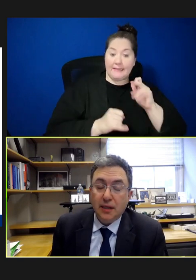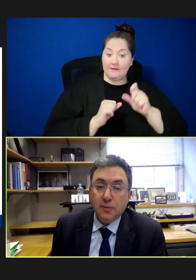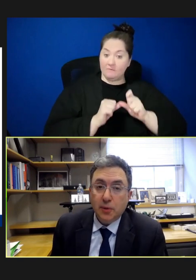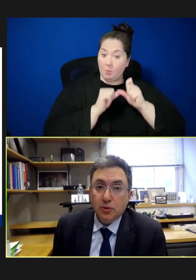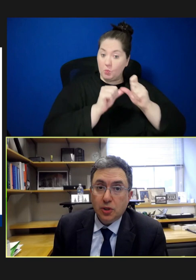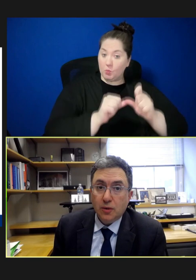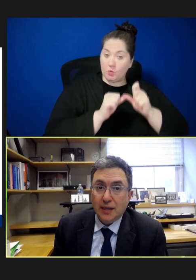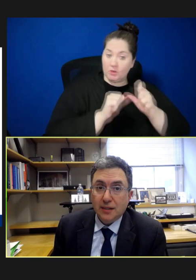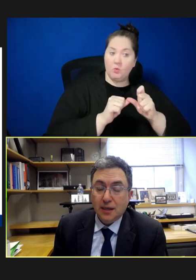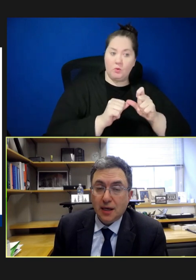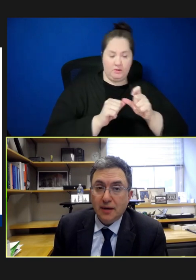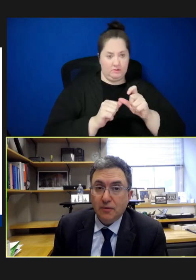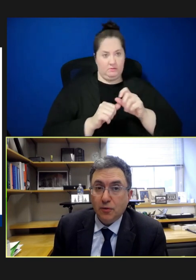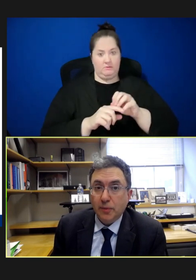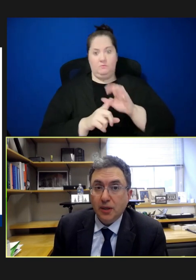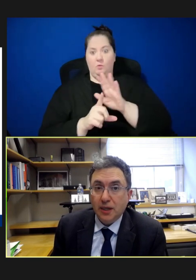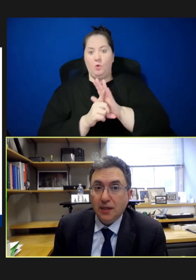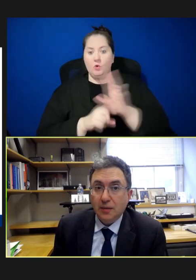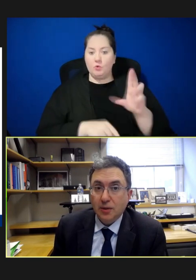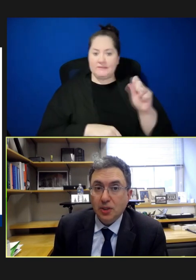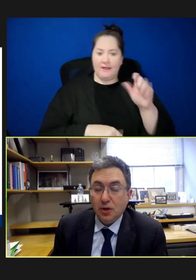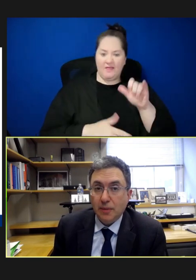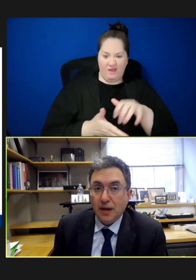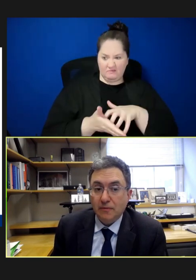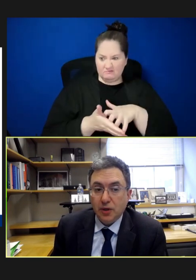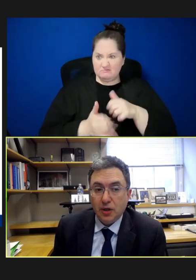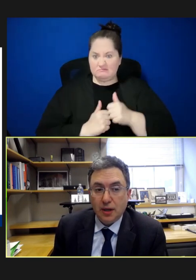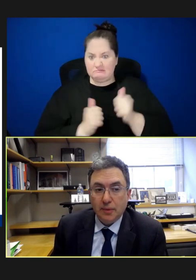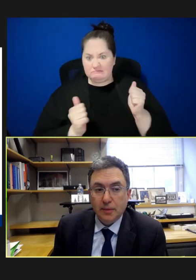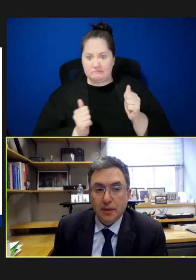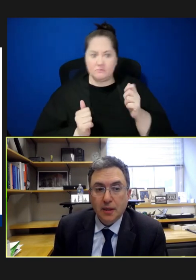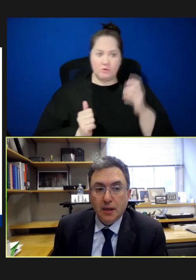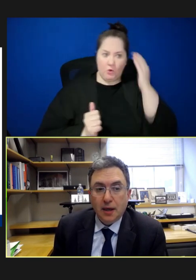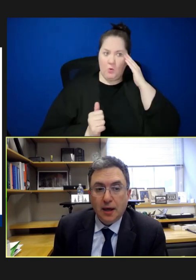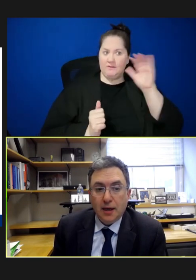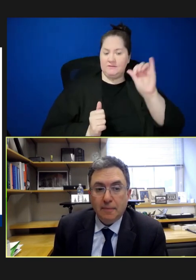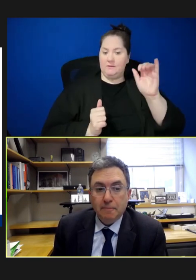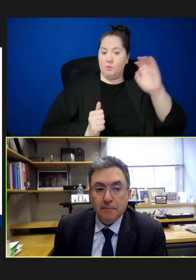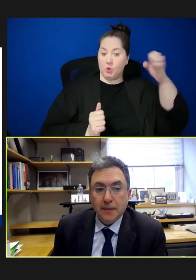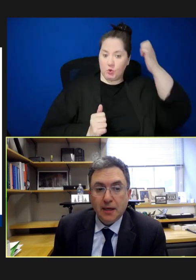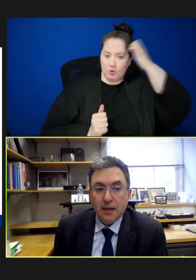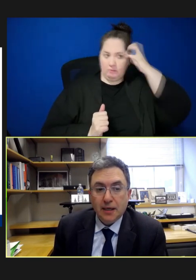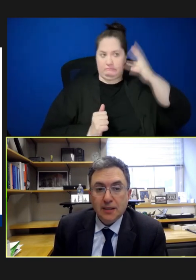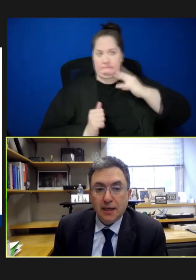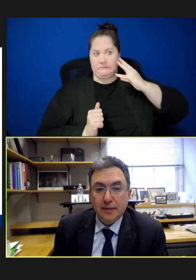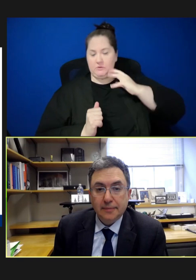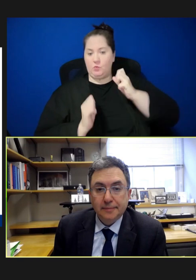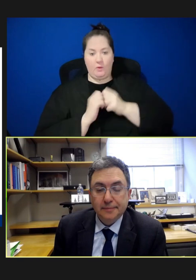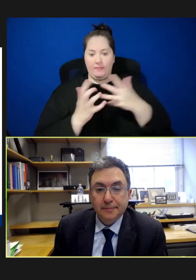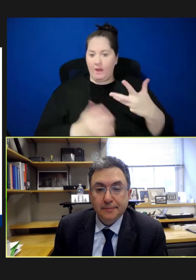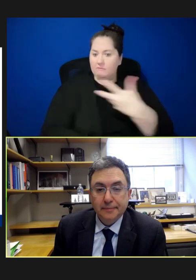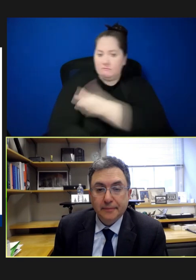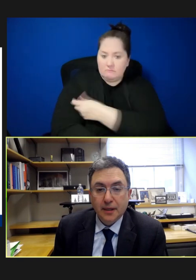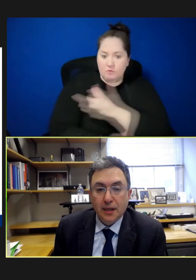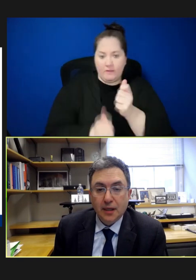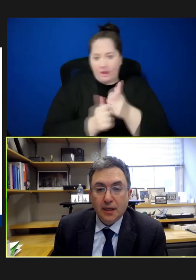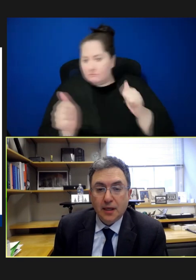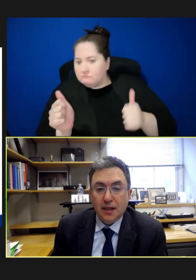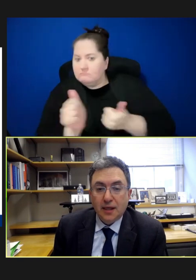expose the U.S. to the kind of vulnerability that we just heard about for Europe. Next slide.